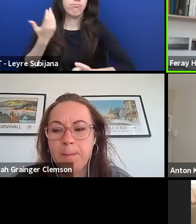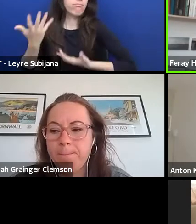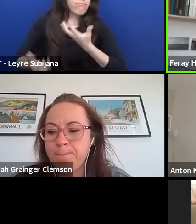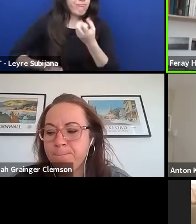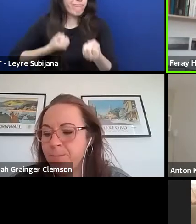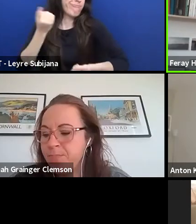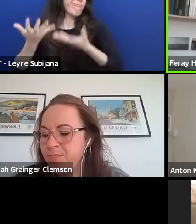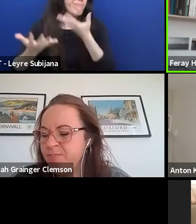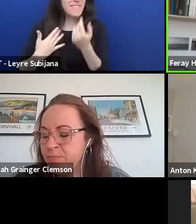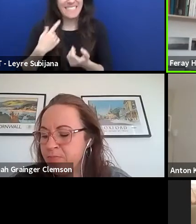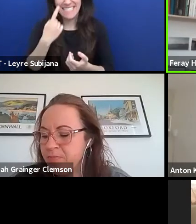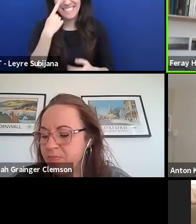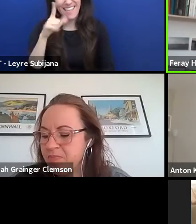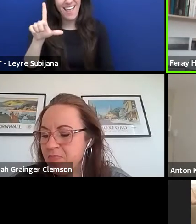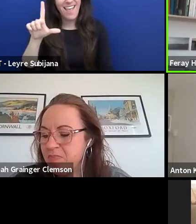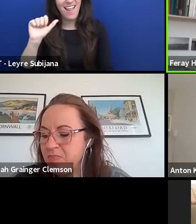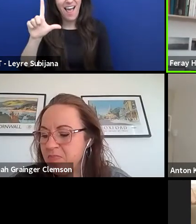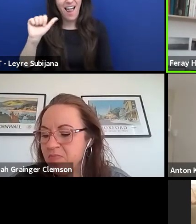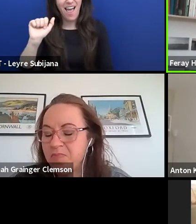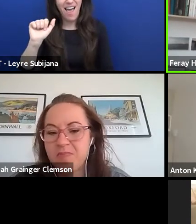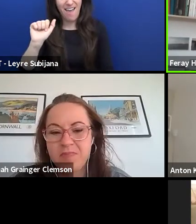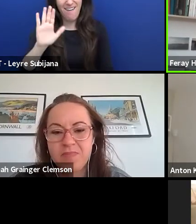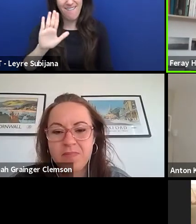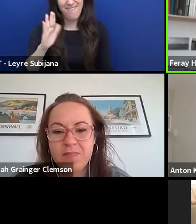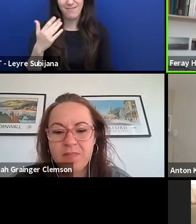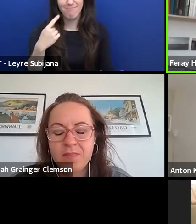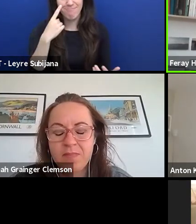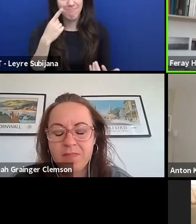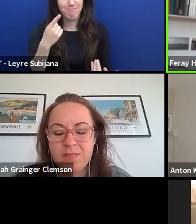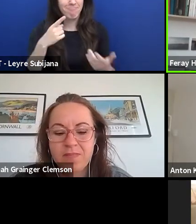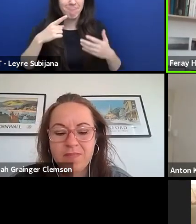how you bring also all this, purpose-driven,